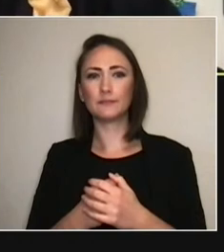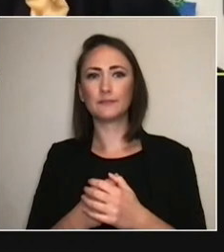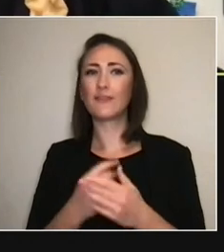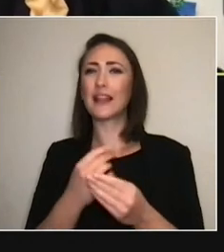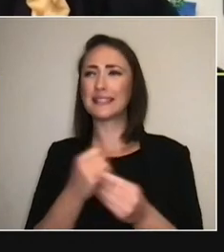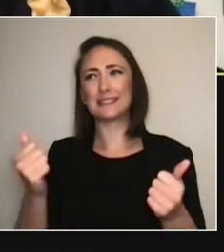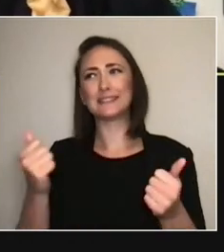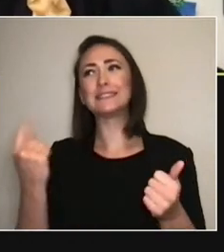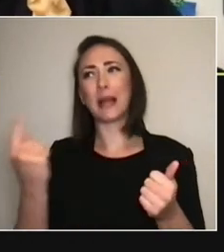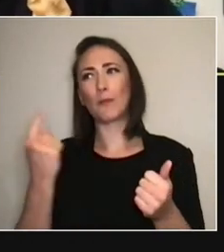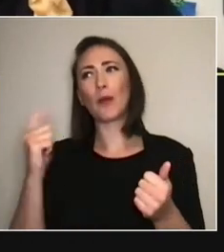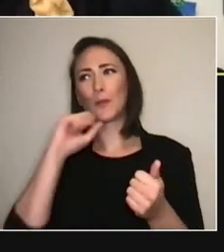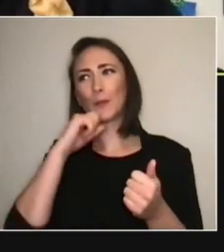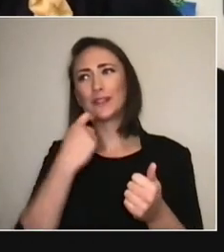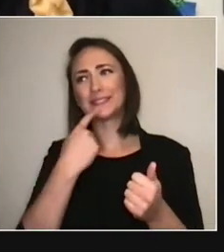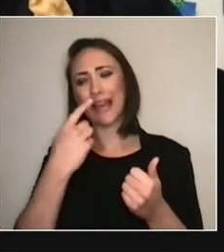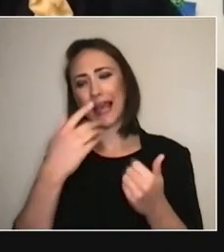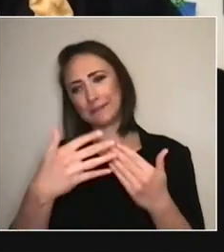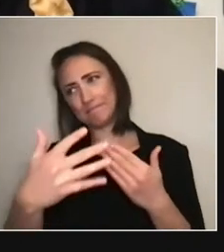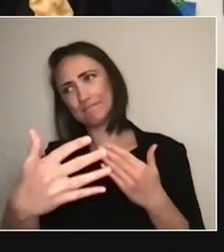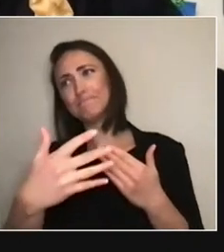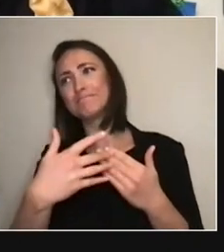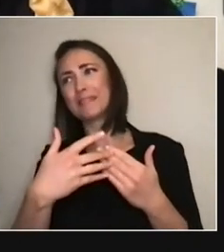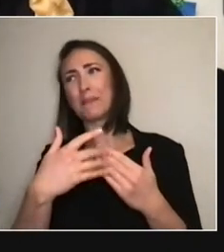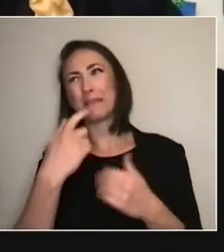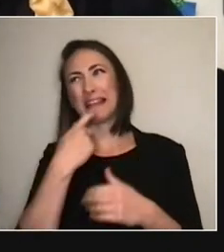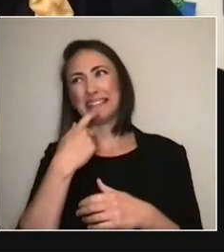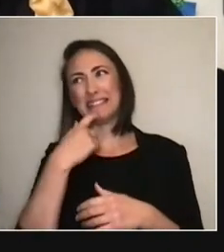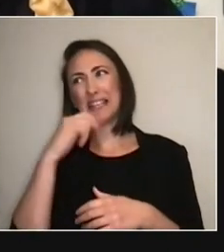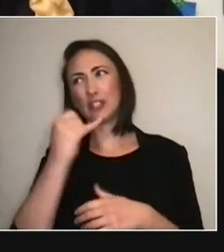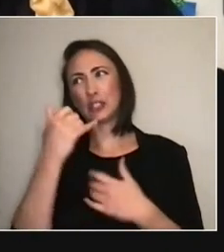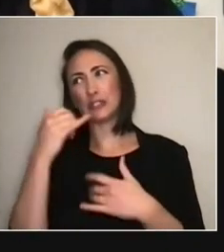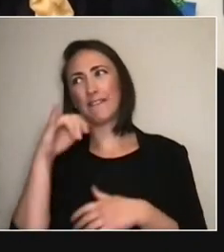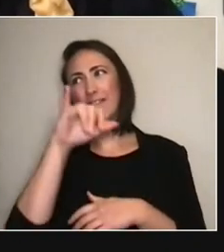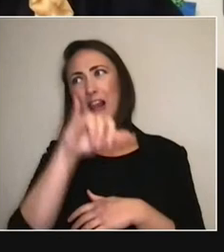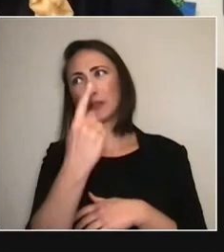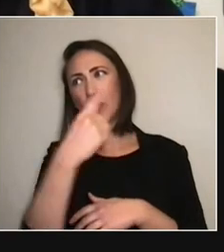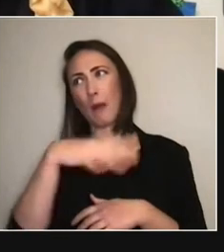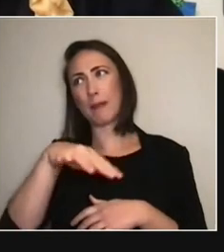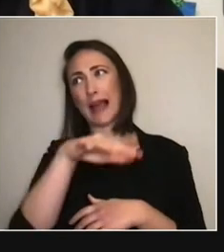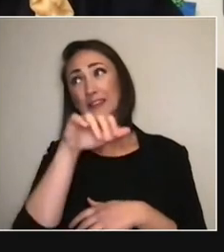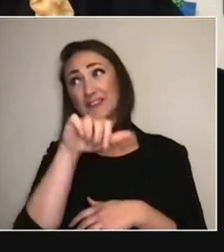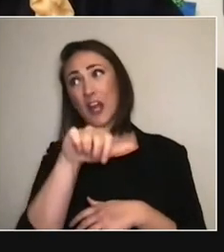But if, say, you had a project that we were going bring to London,